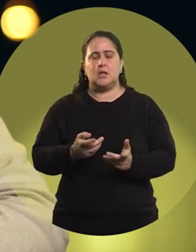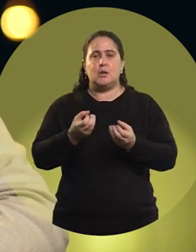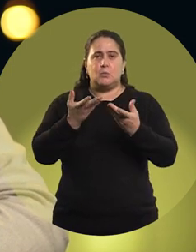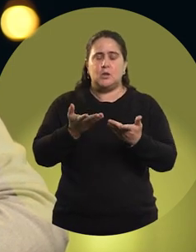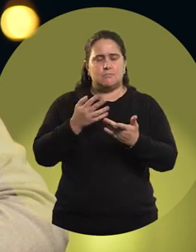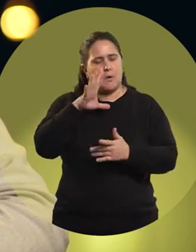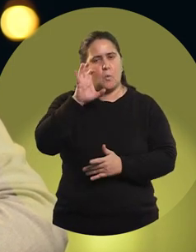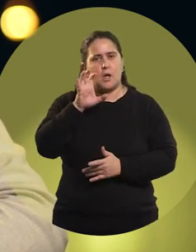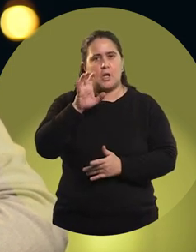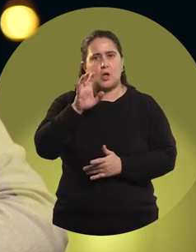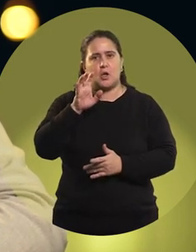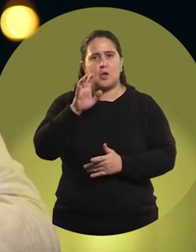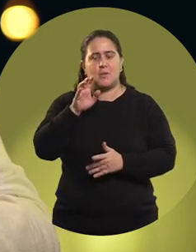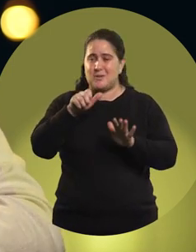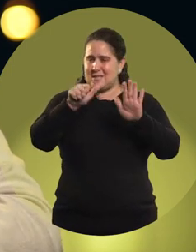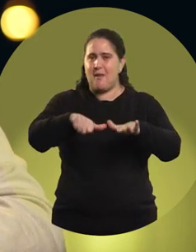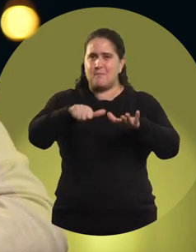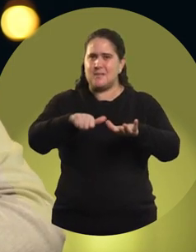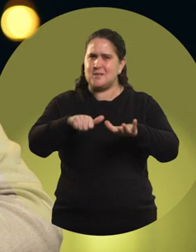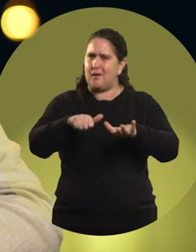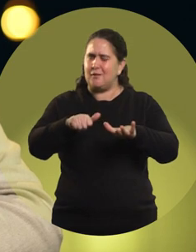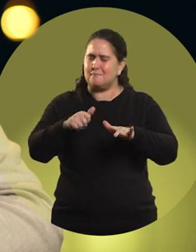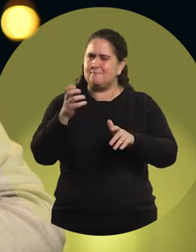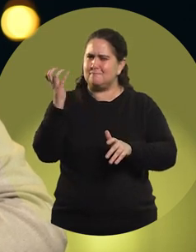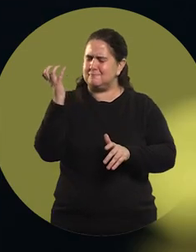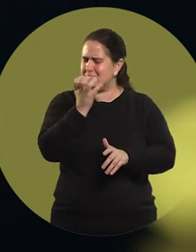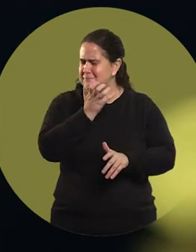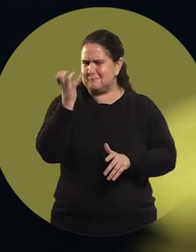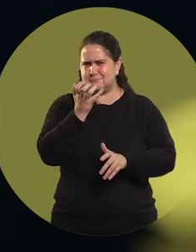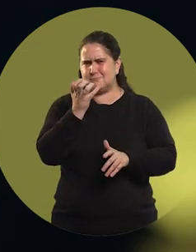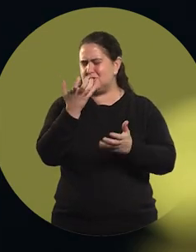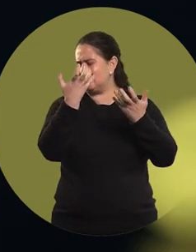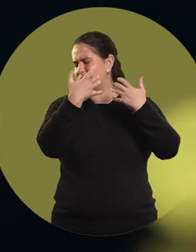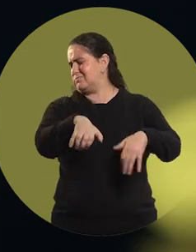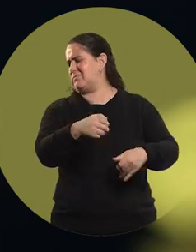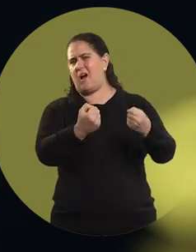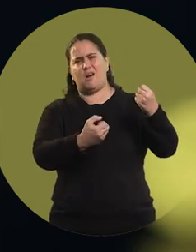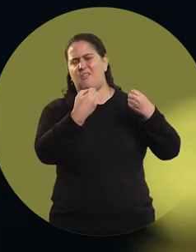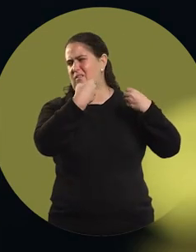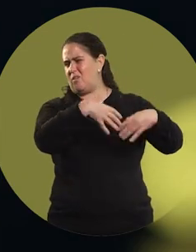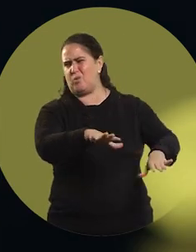And I remember that those six months were very dark. I no longer wanted to have anything to do with rallying.